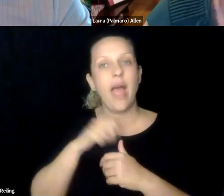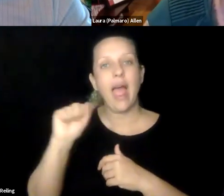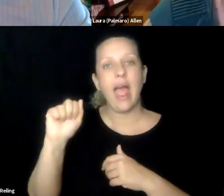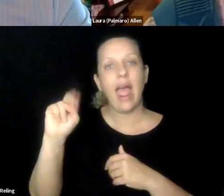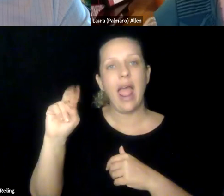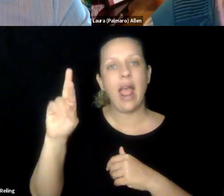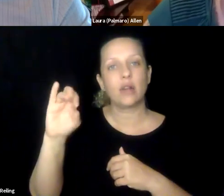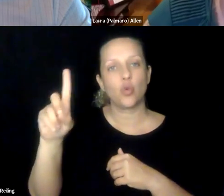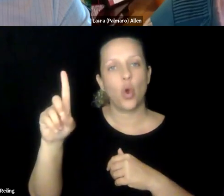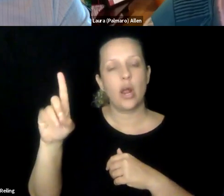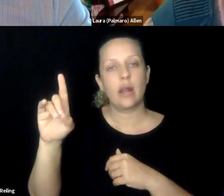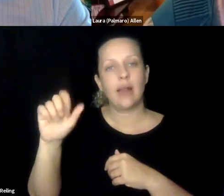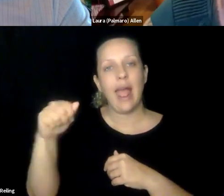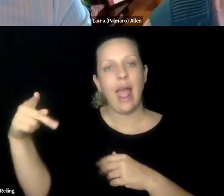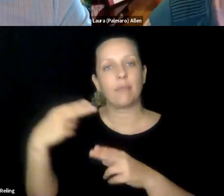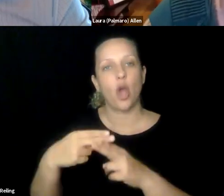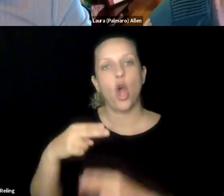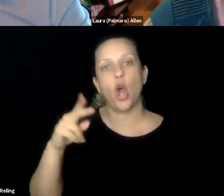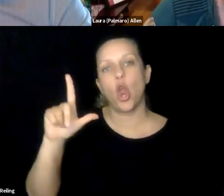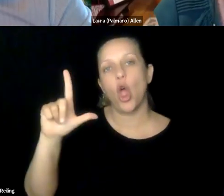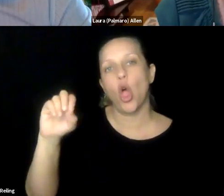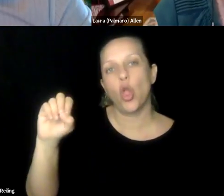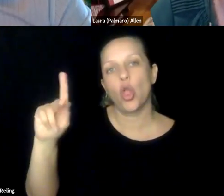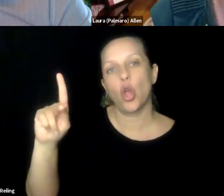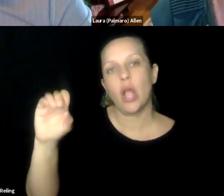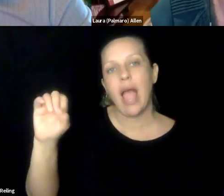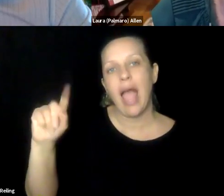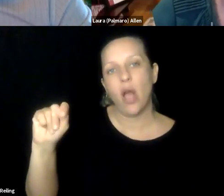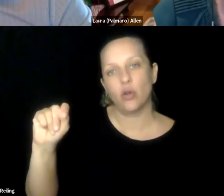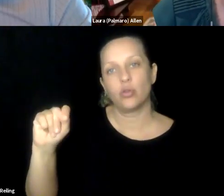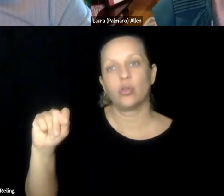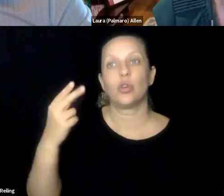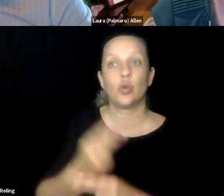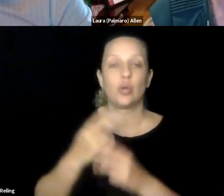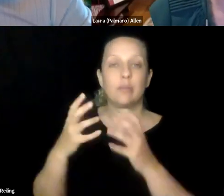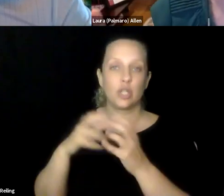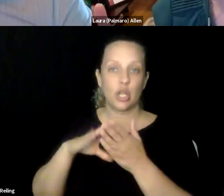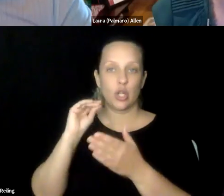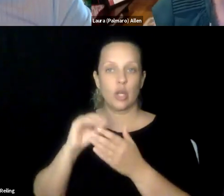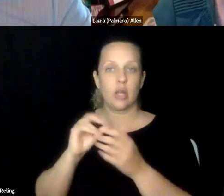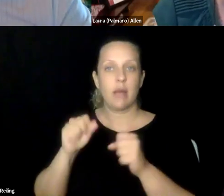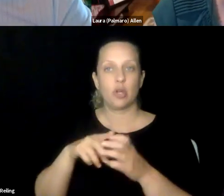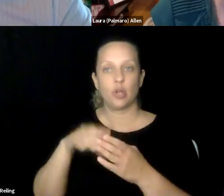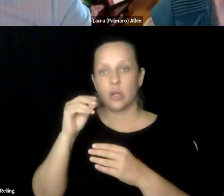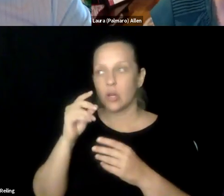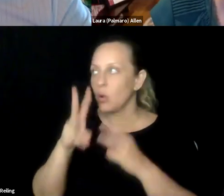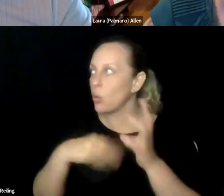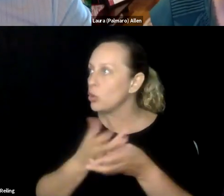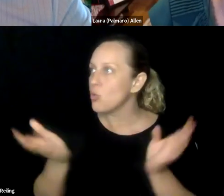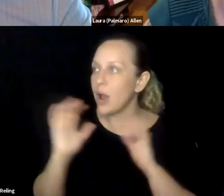our products. Another interesting one to think about is there's an Android app called Lookout that Google